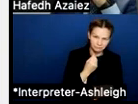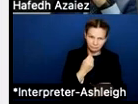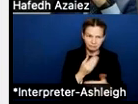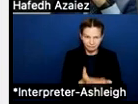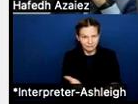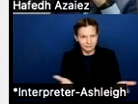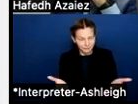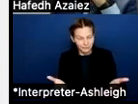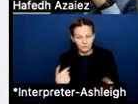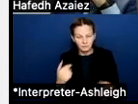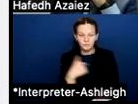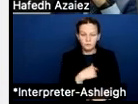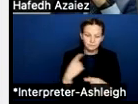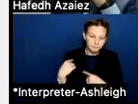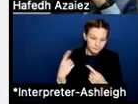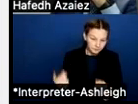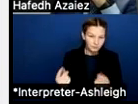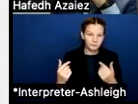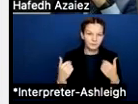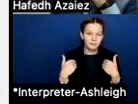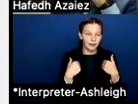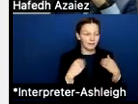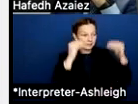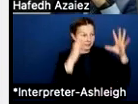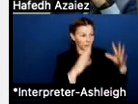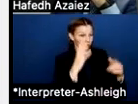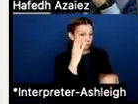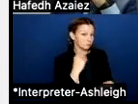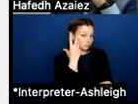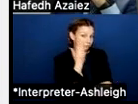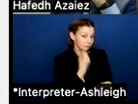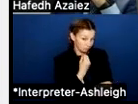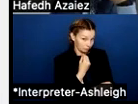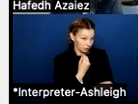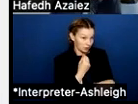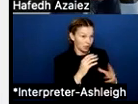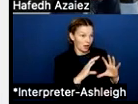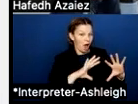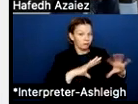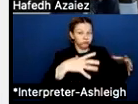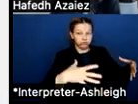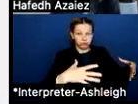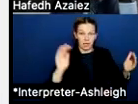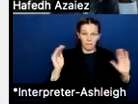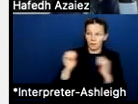We've traditionally had more experienced teachers than some of the surrounding districts, and it's been a point of pride for us. At one point,